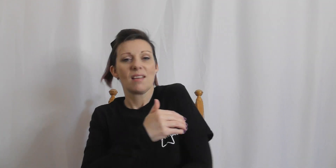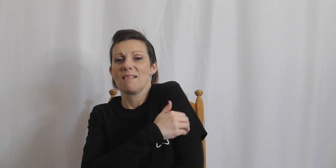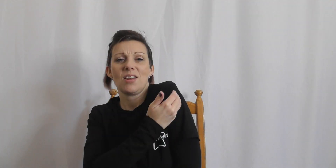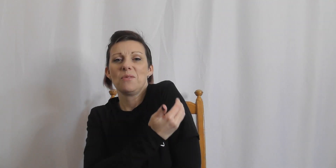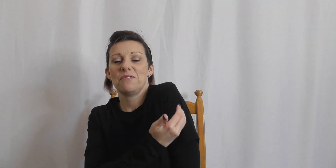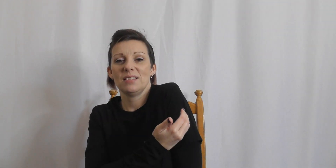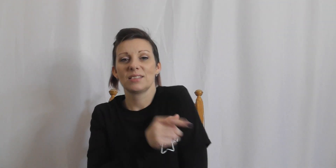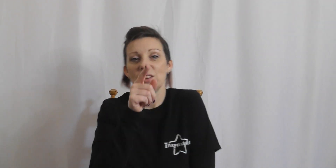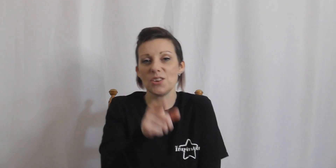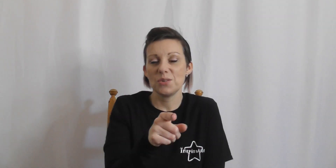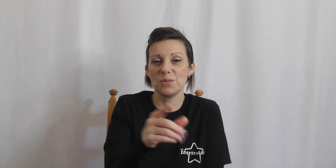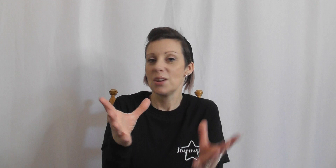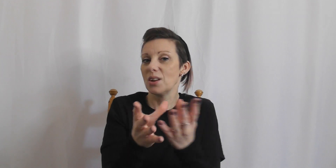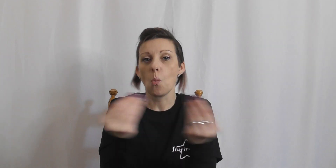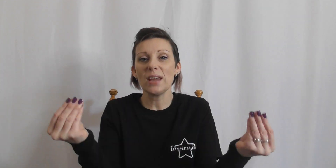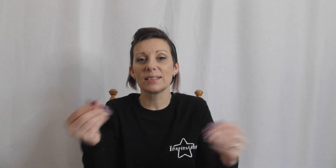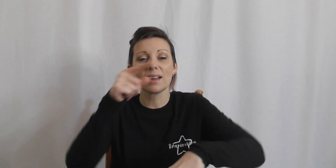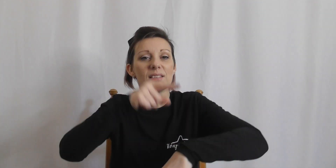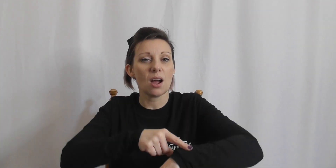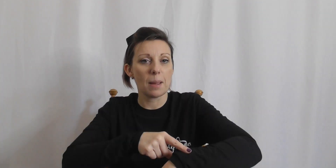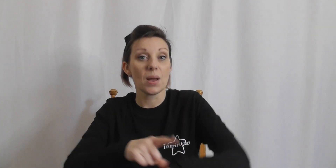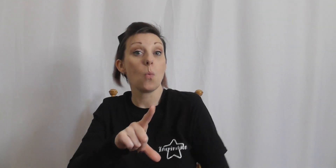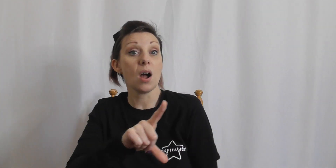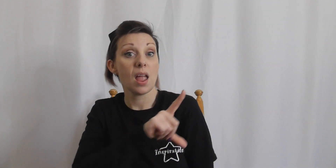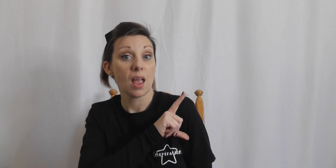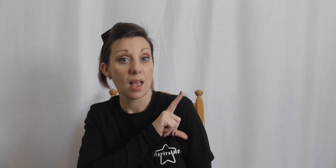no offence you waste time why